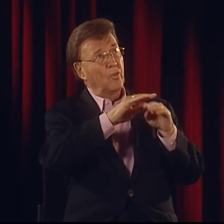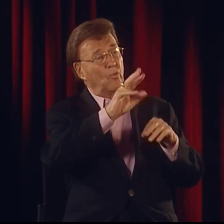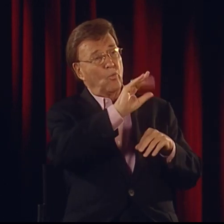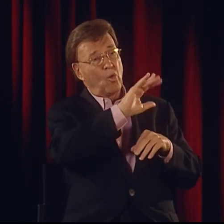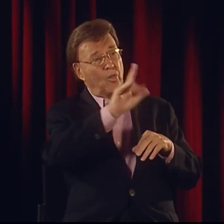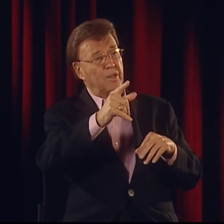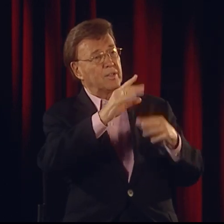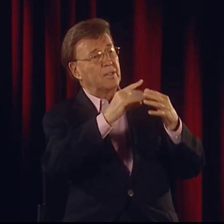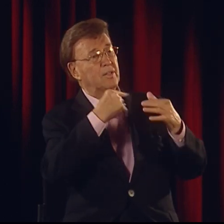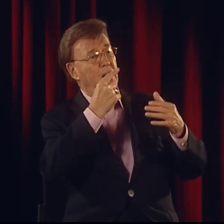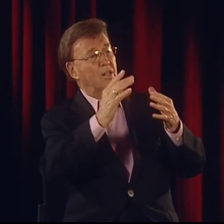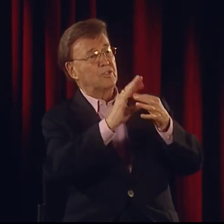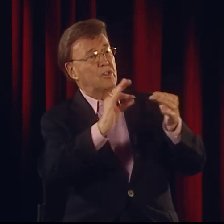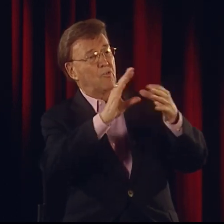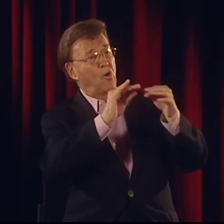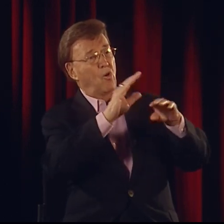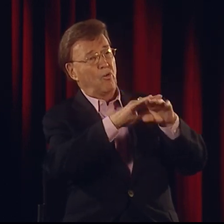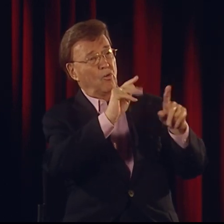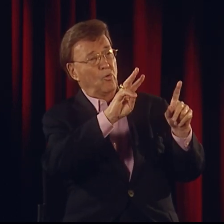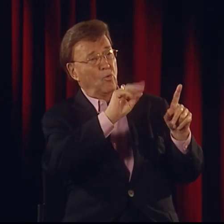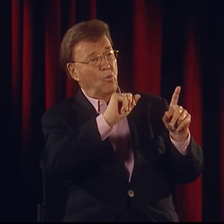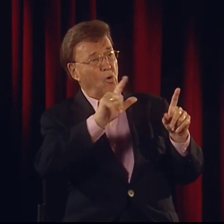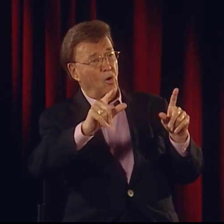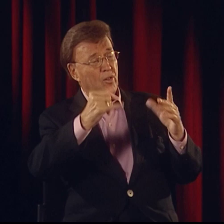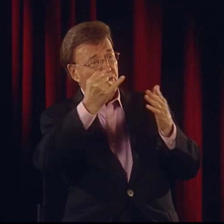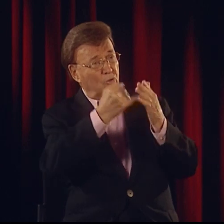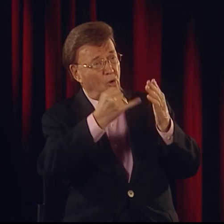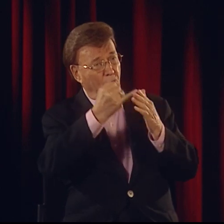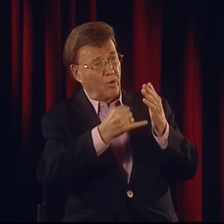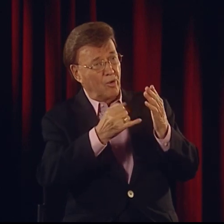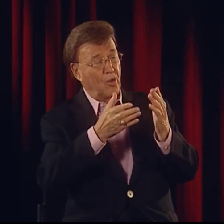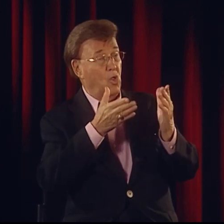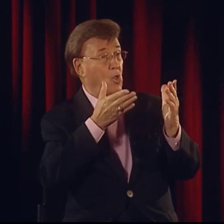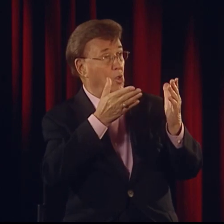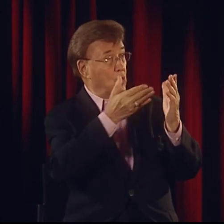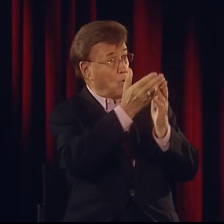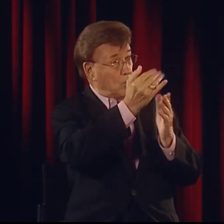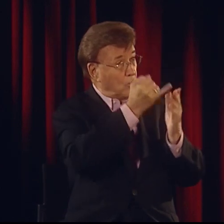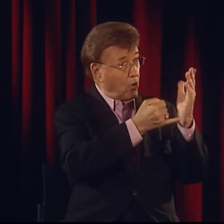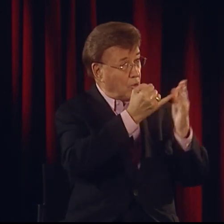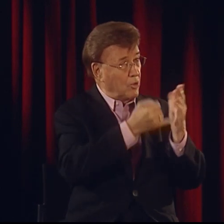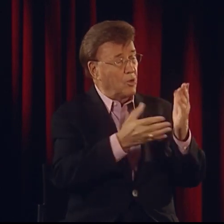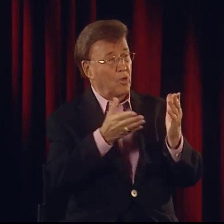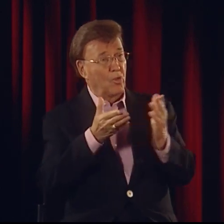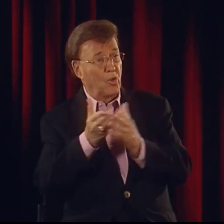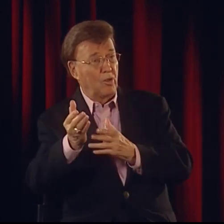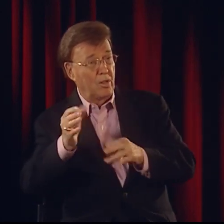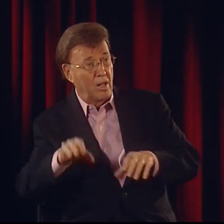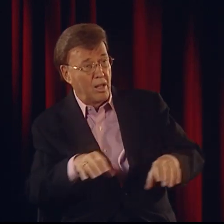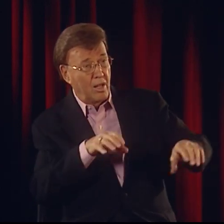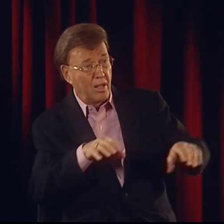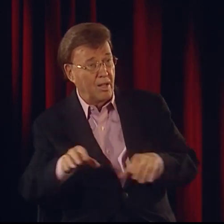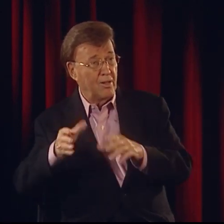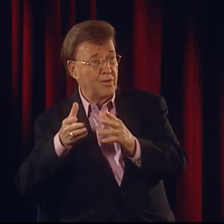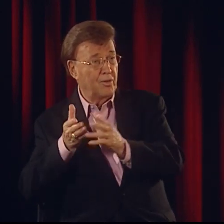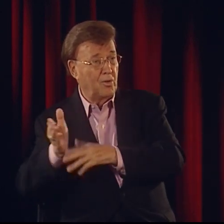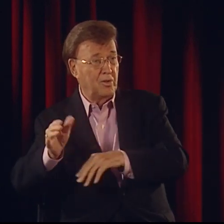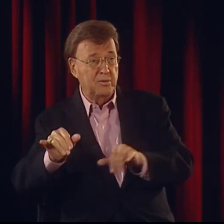...by drawing on cave walls... ...through art... ...and by acting things out for each other.